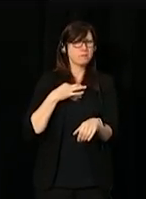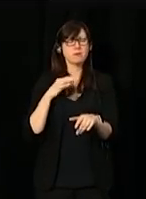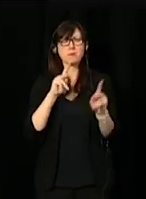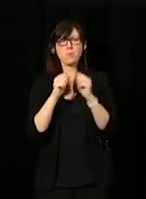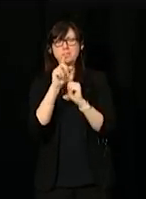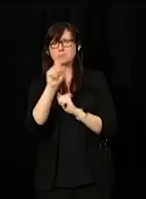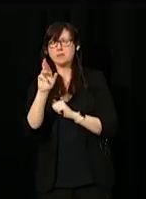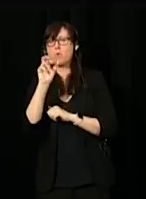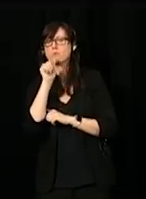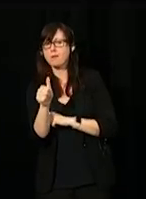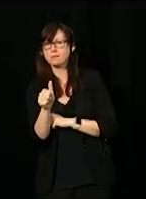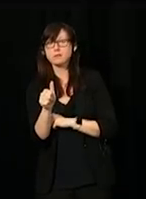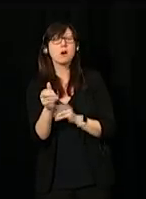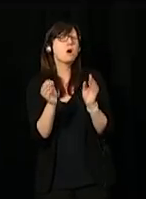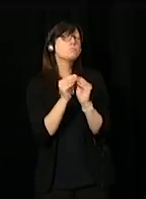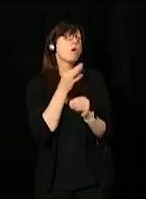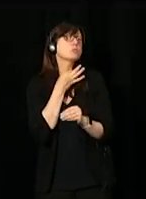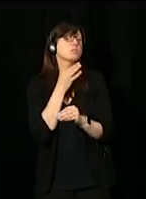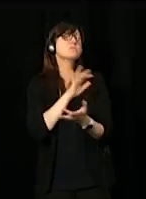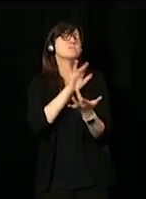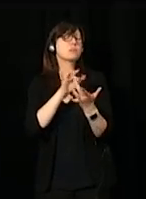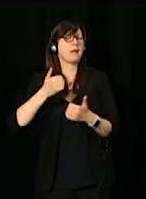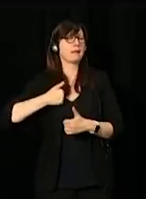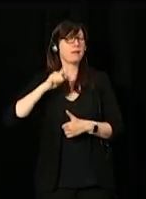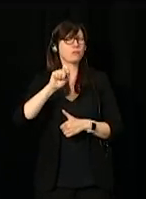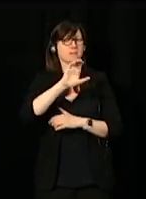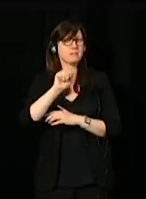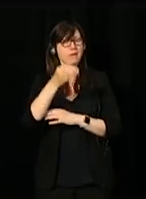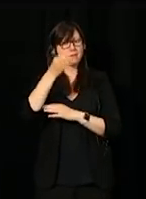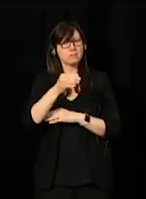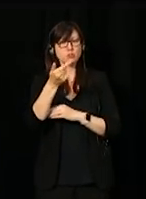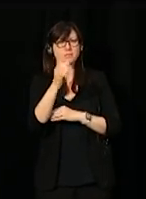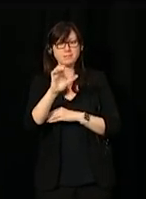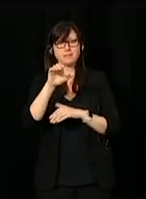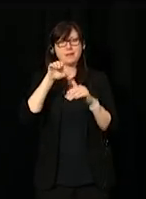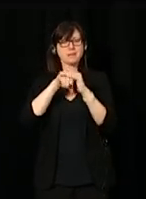If you want more information, please consult Canada.ca/gcaccessible.